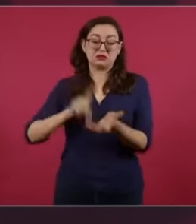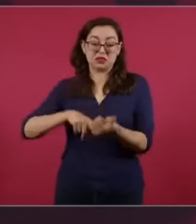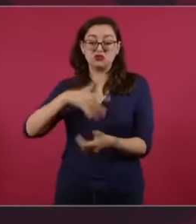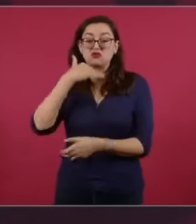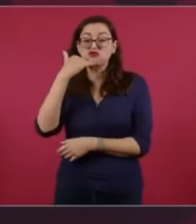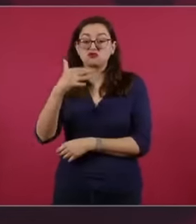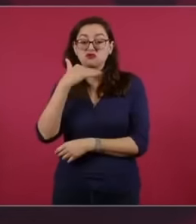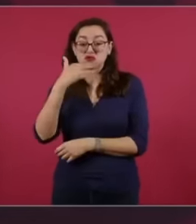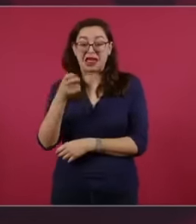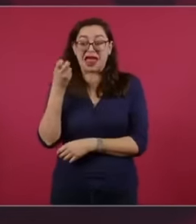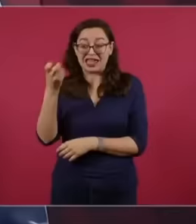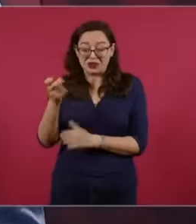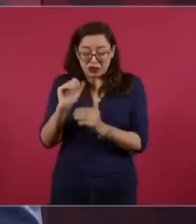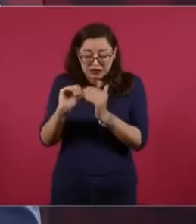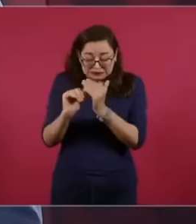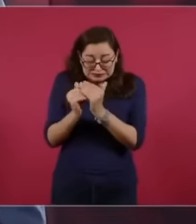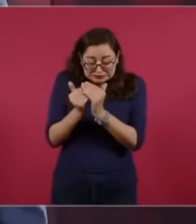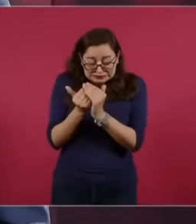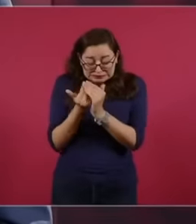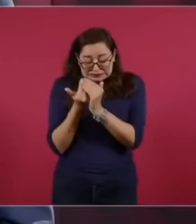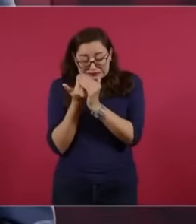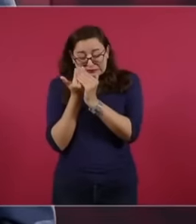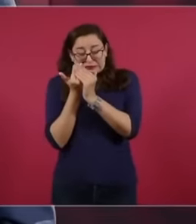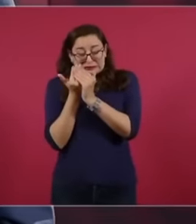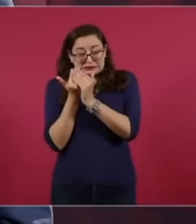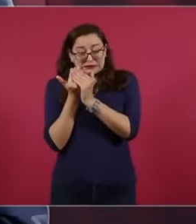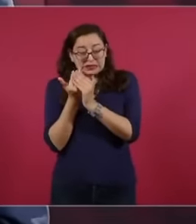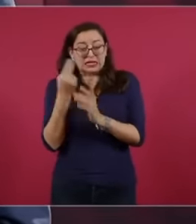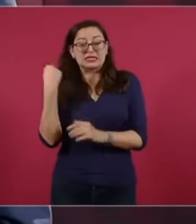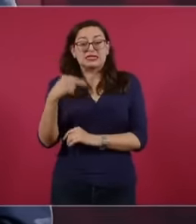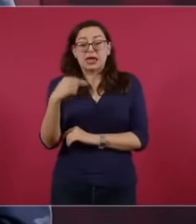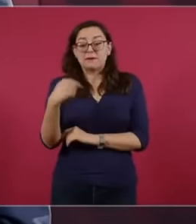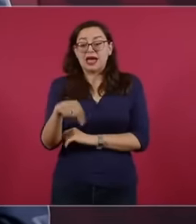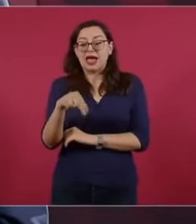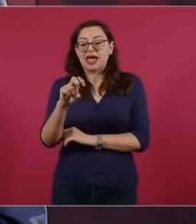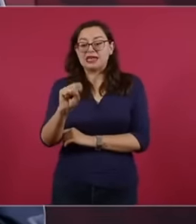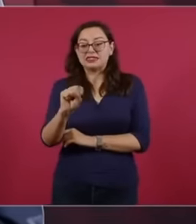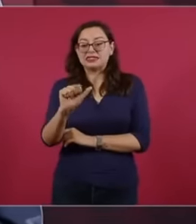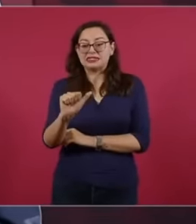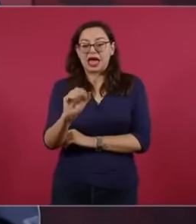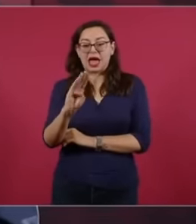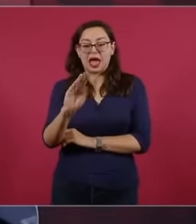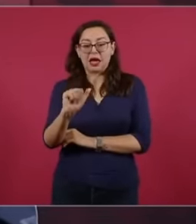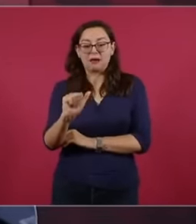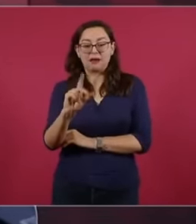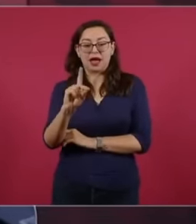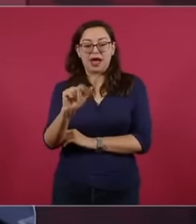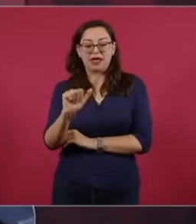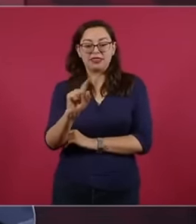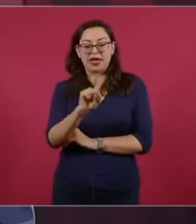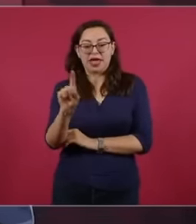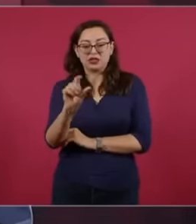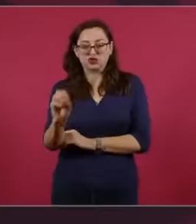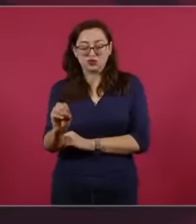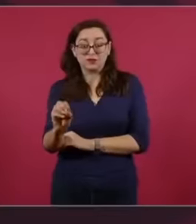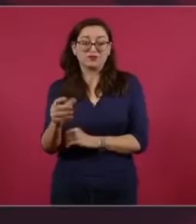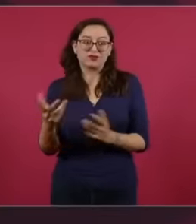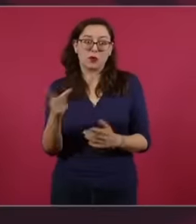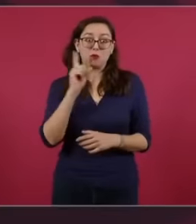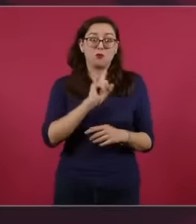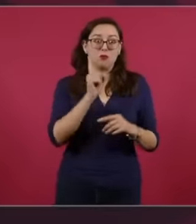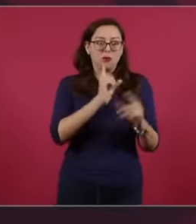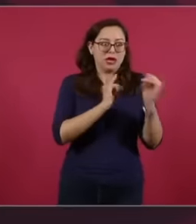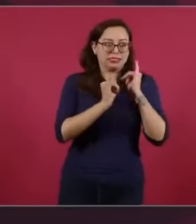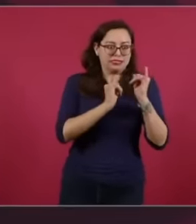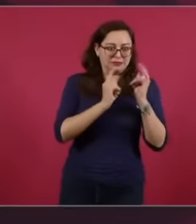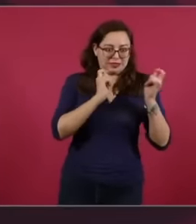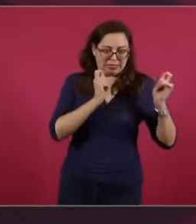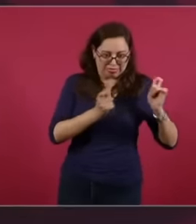Sabadazo. A mess for the translators